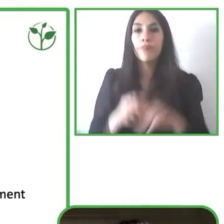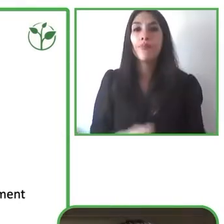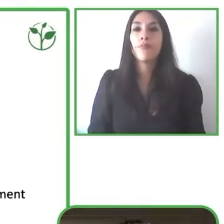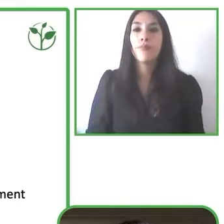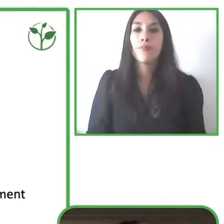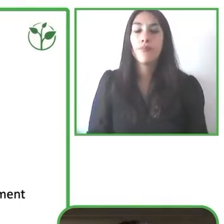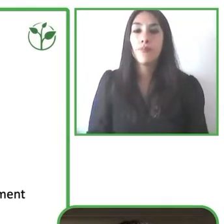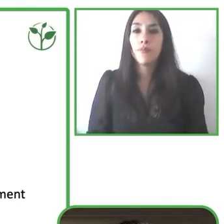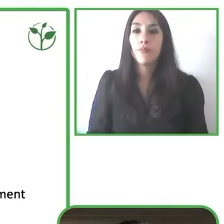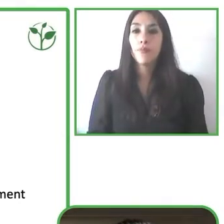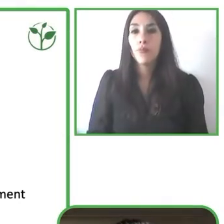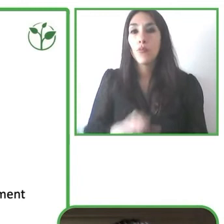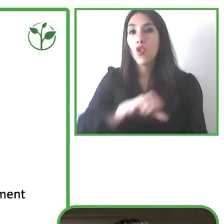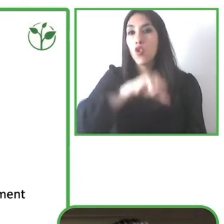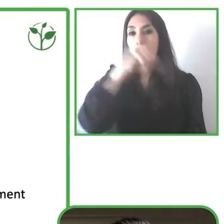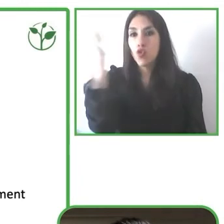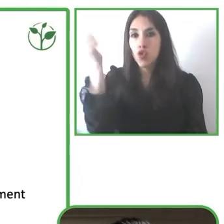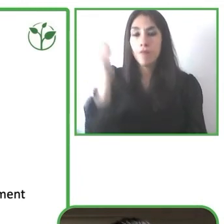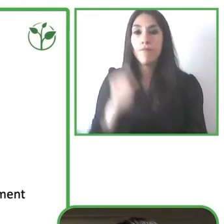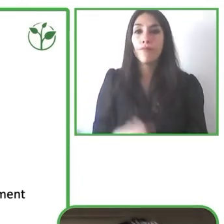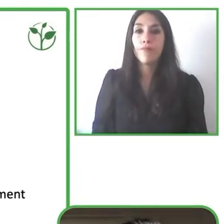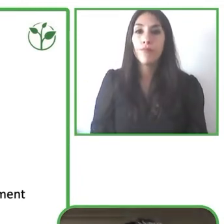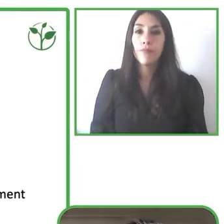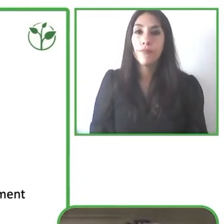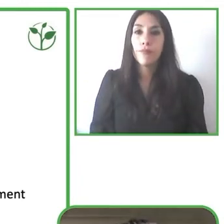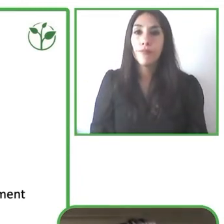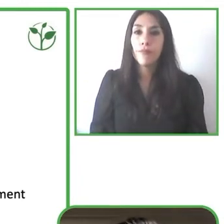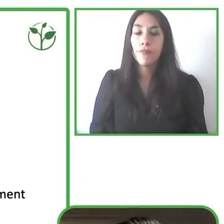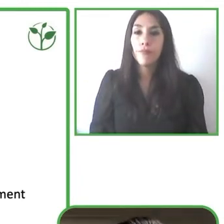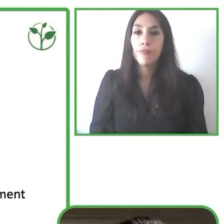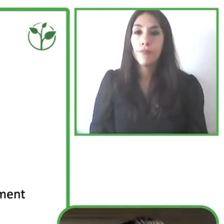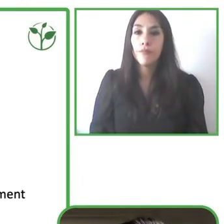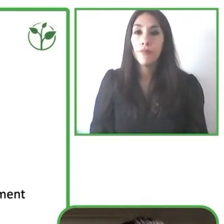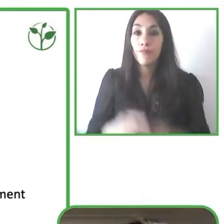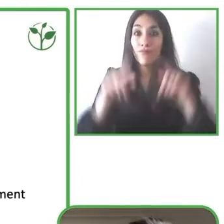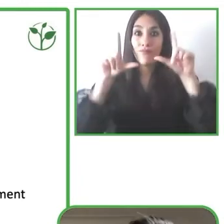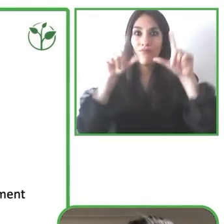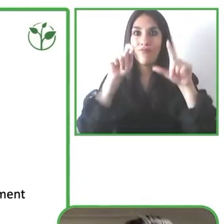tv and turn you know the tv on and off switch the channels you can connect it